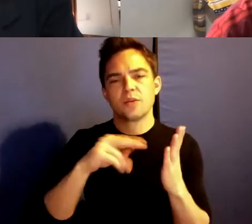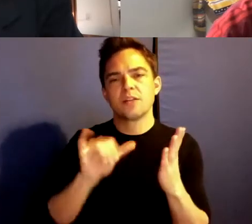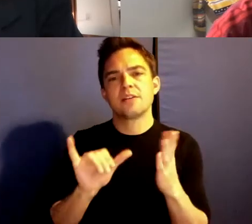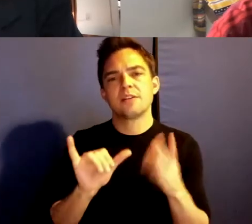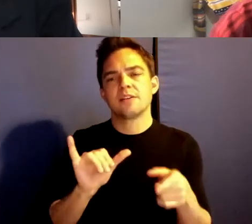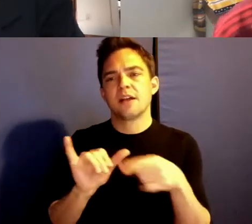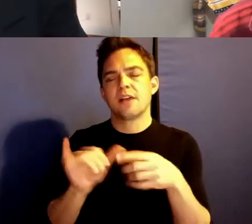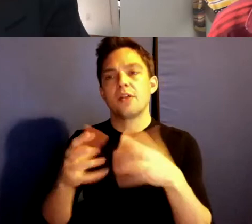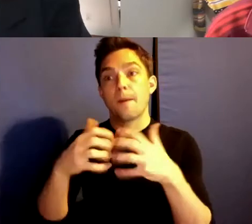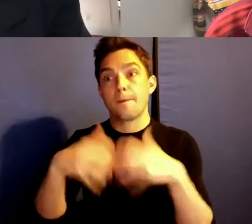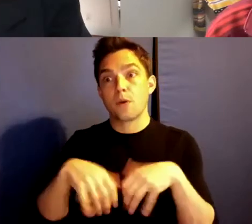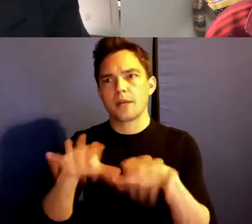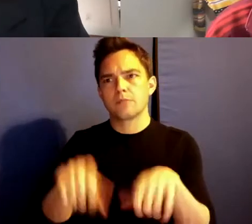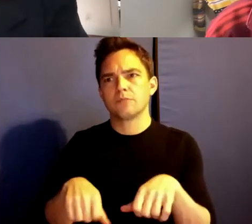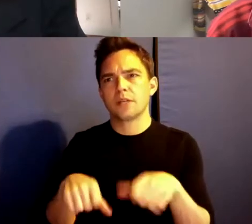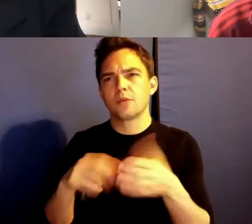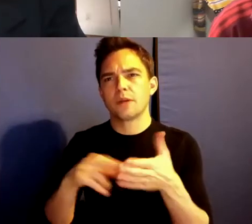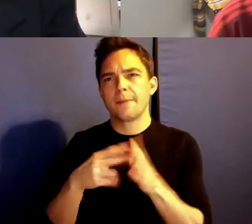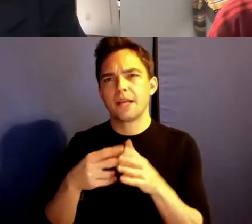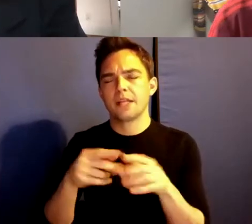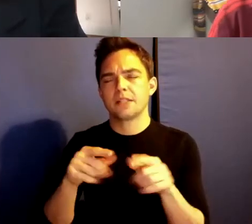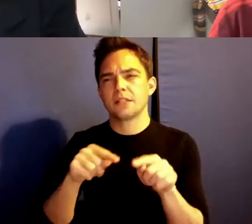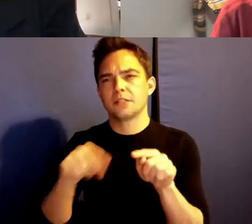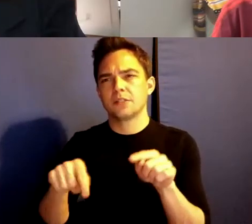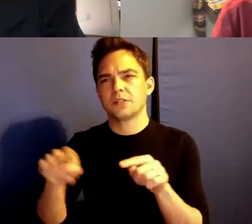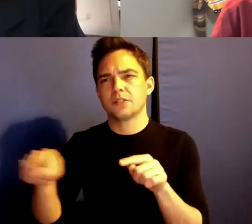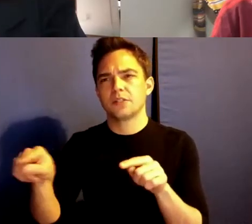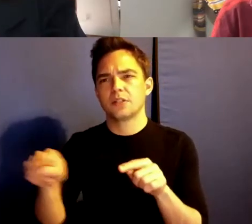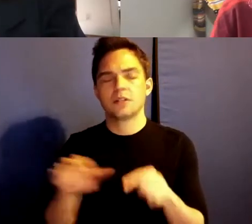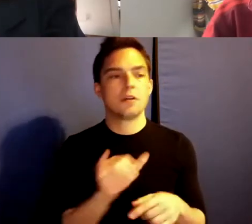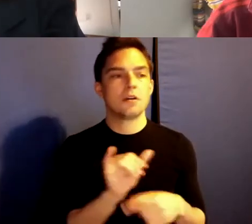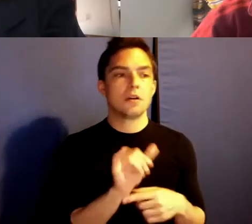Okay, I'm not sure we are asking me, but it's because I'm totally preoccupied with